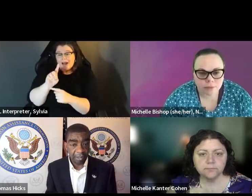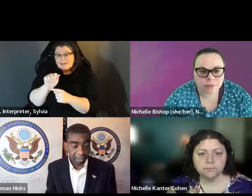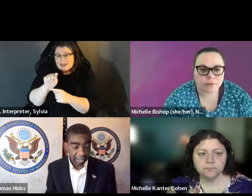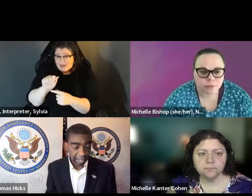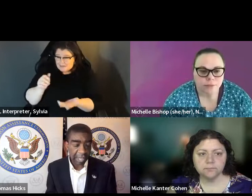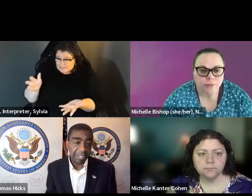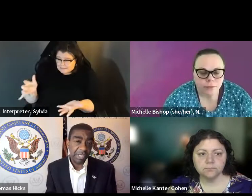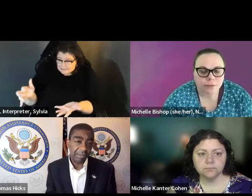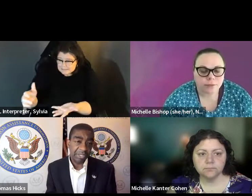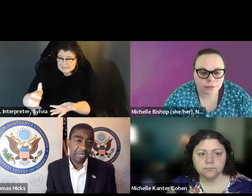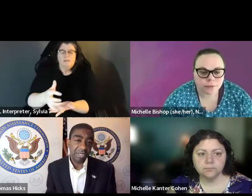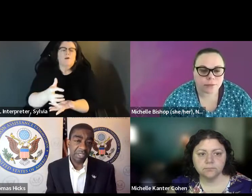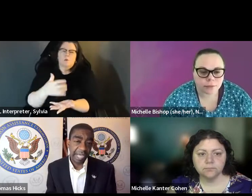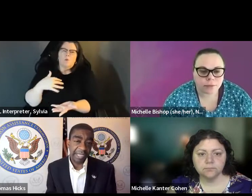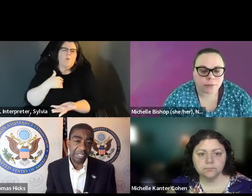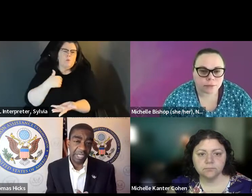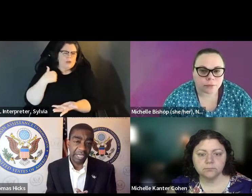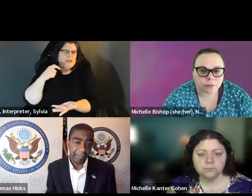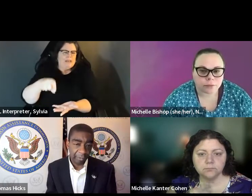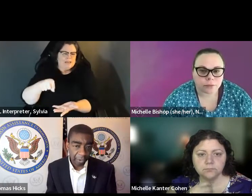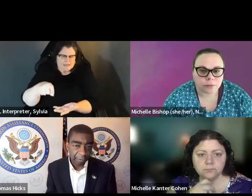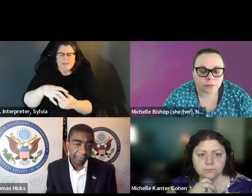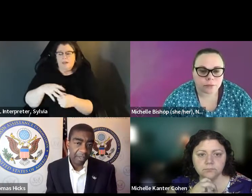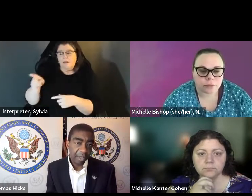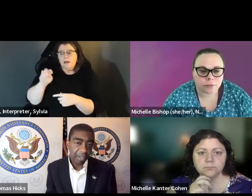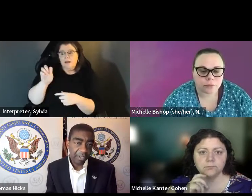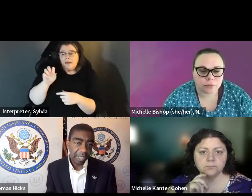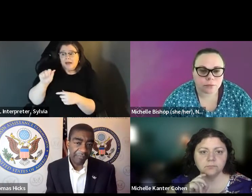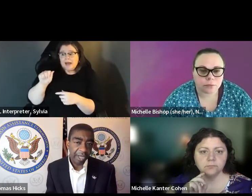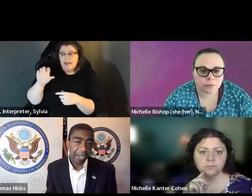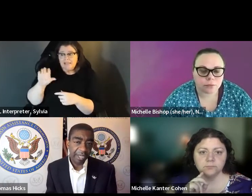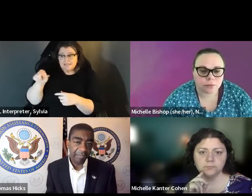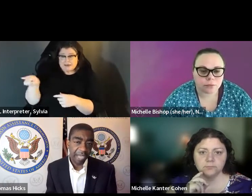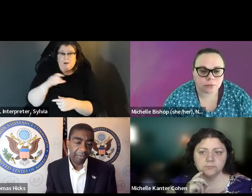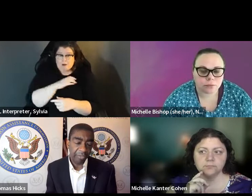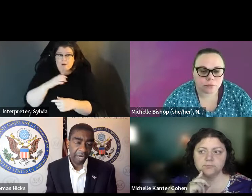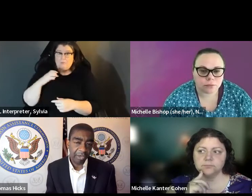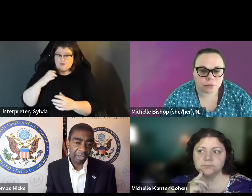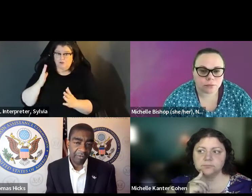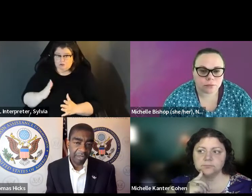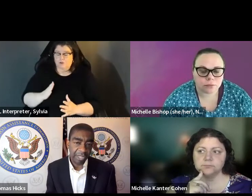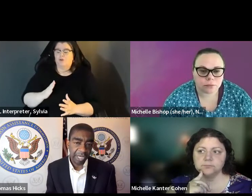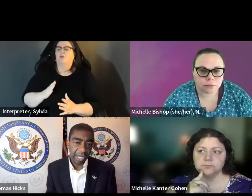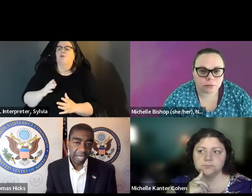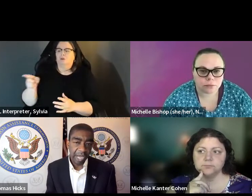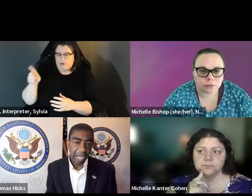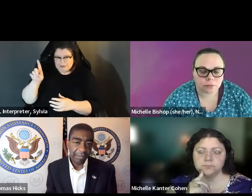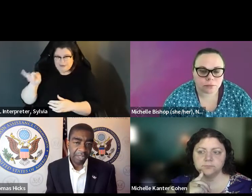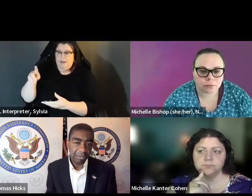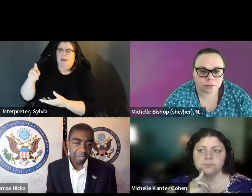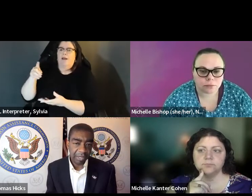well, I think this is Tom Hicks. I think one of the most important things to talk about, and to to clarify is to say, we needed that data. is we needed that data.